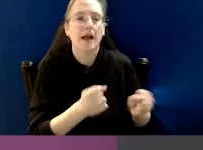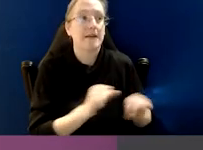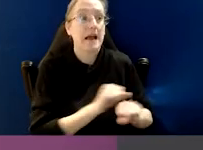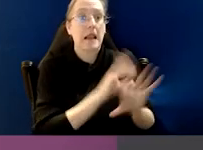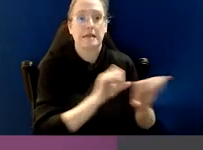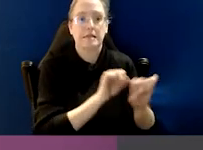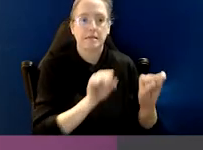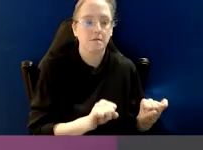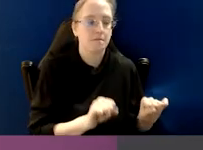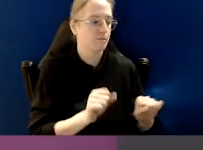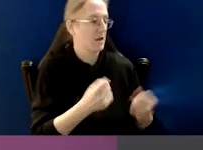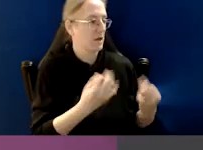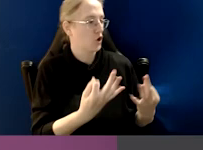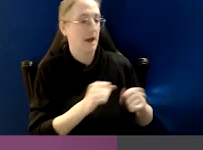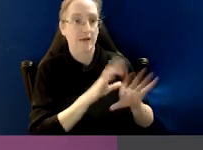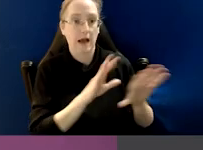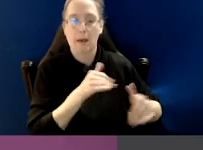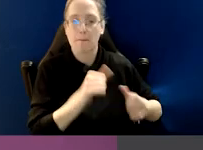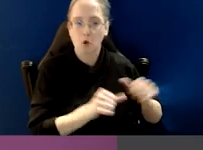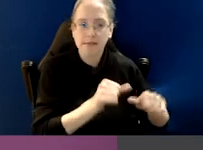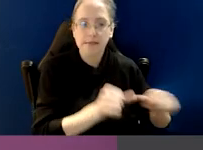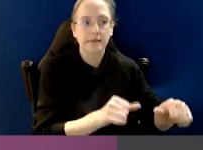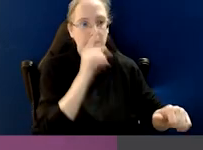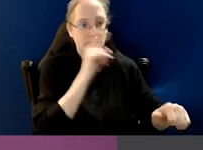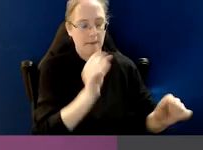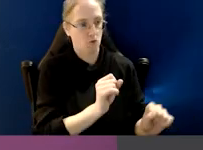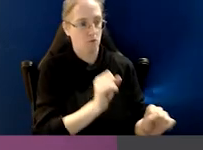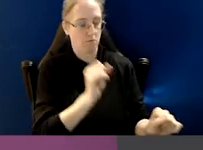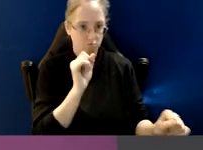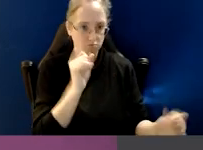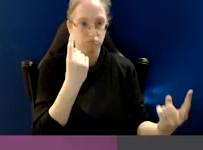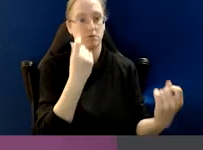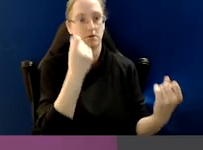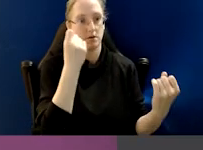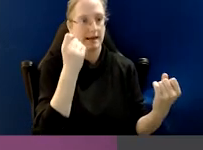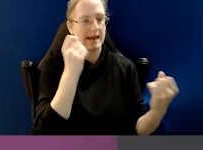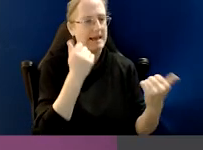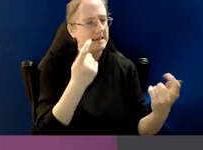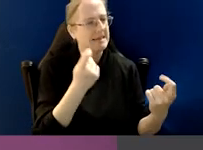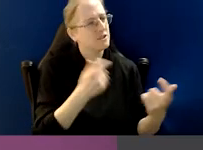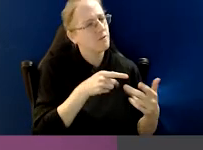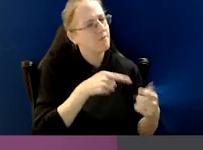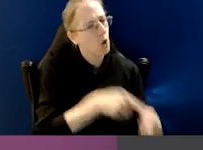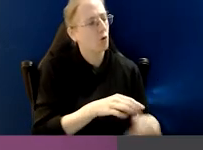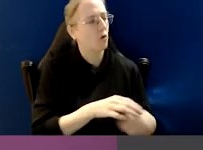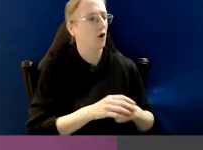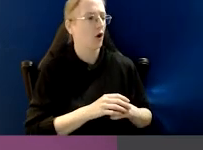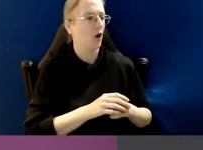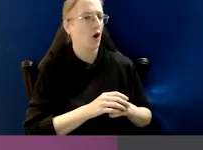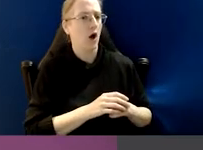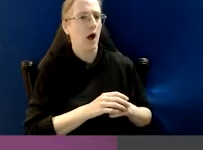and processes that are well understood. Actually a culture of following those processes and rules.